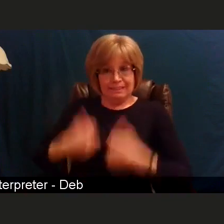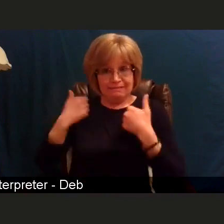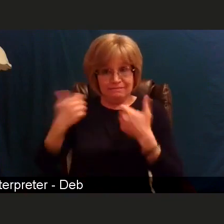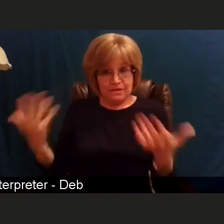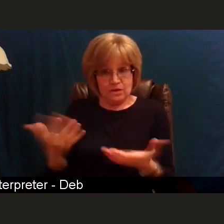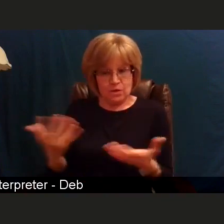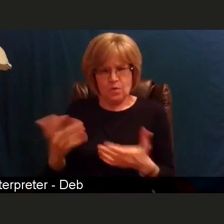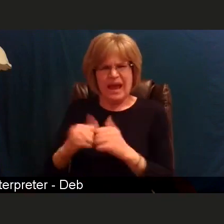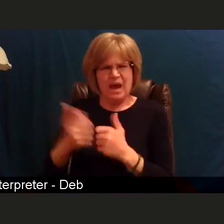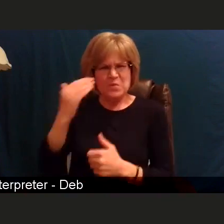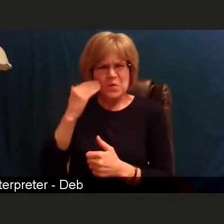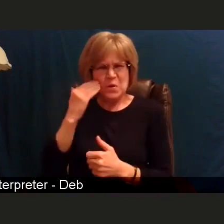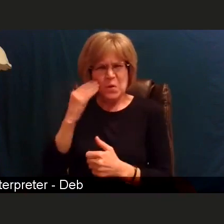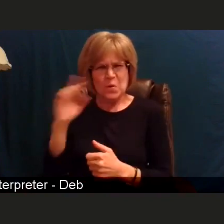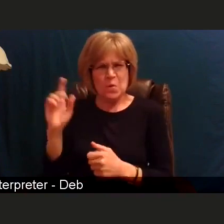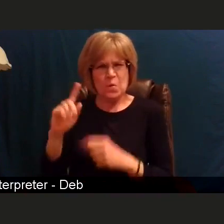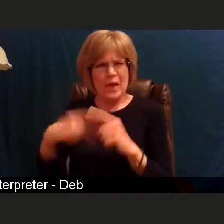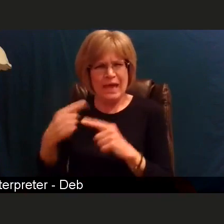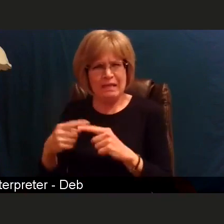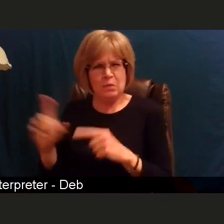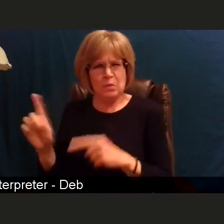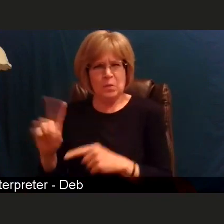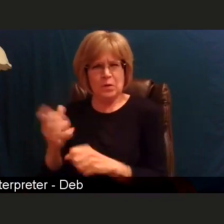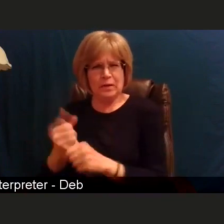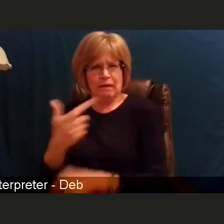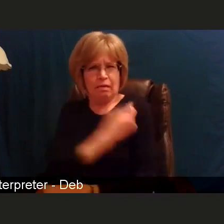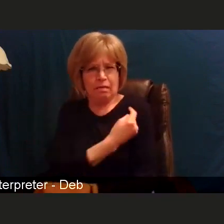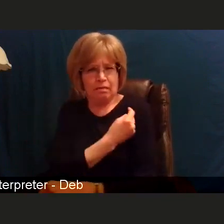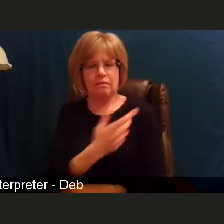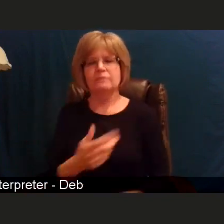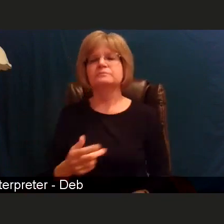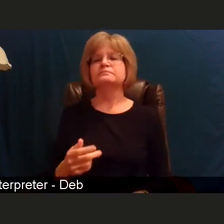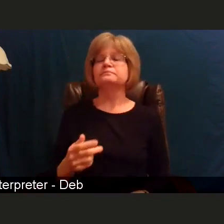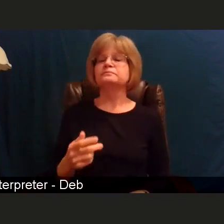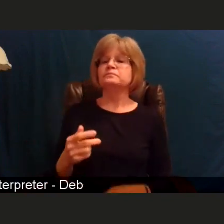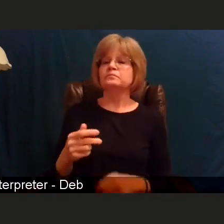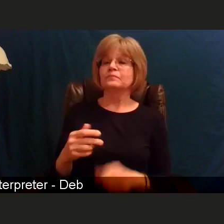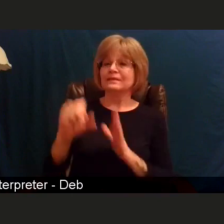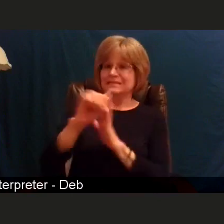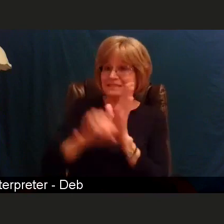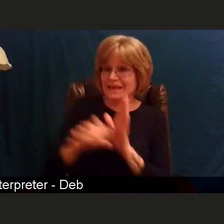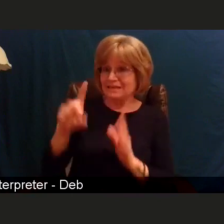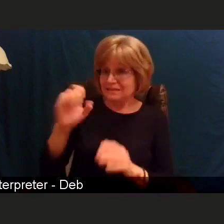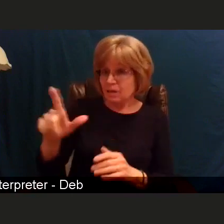Well, hopefully between the Division of Public Health in the state of Delaware and Beebe Healthcare